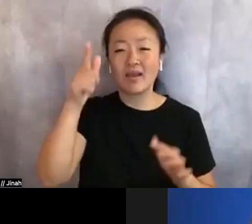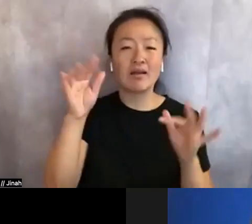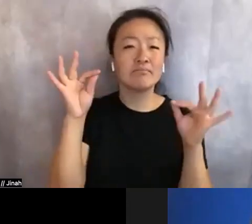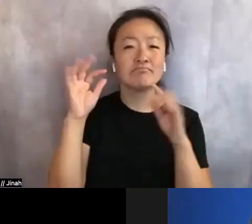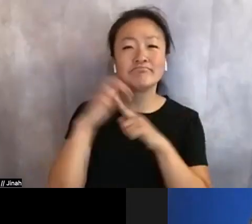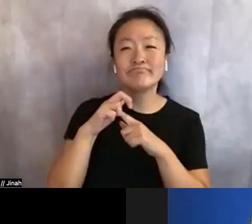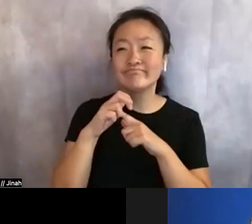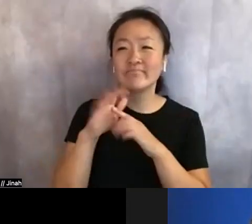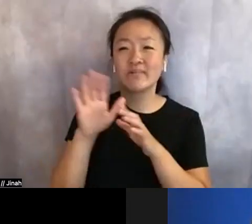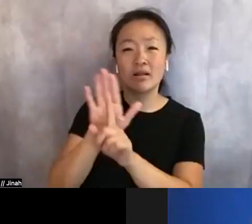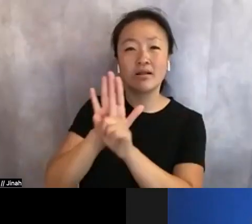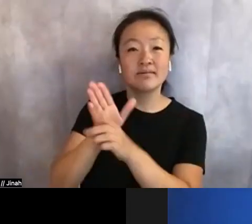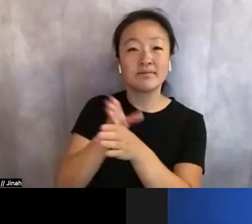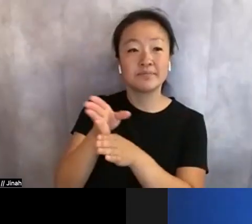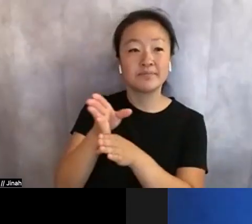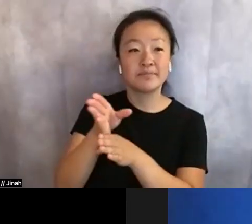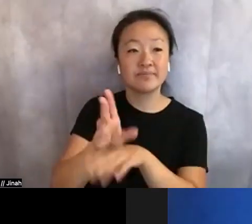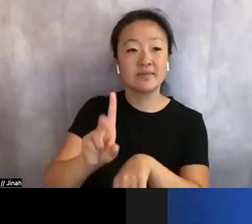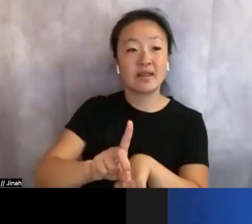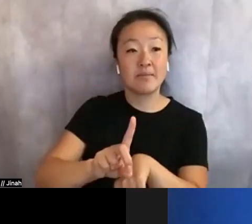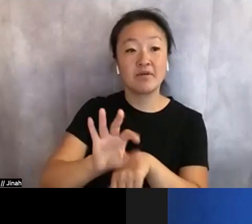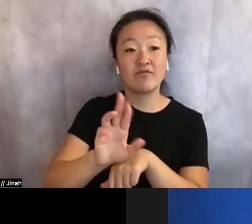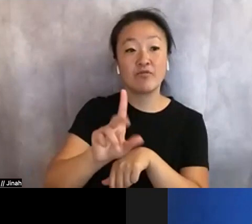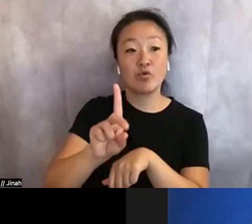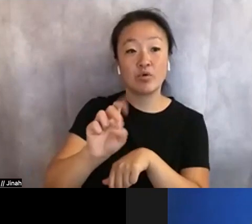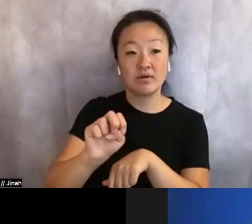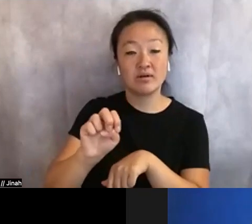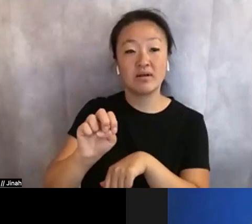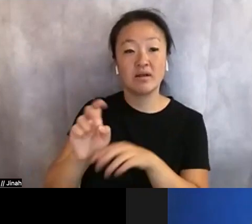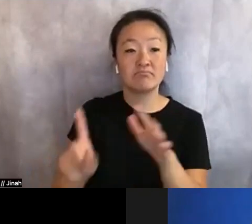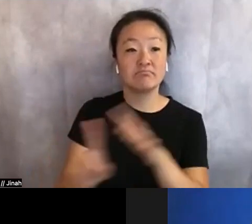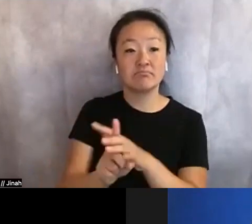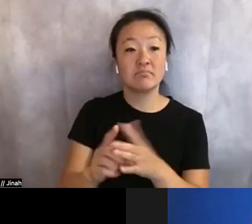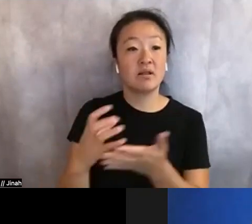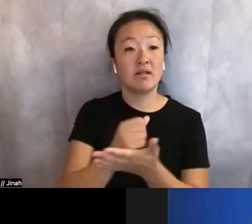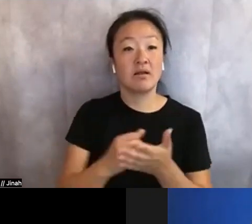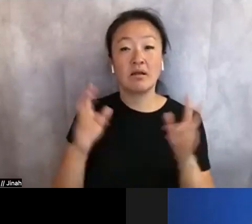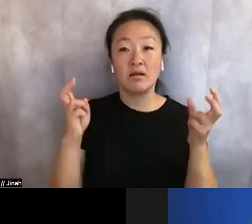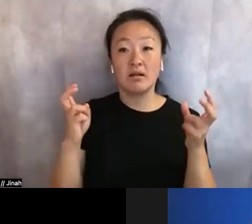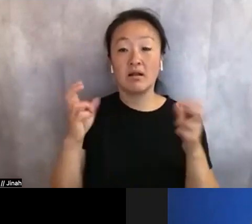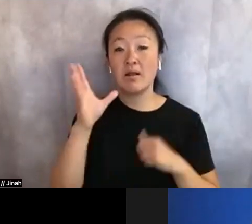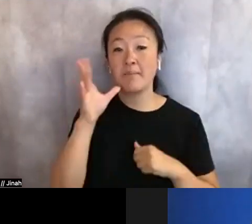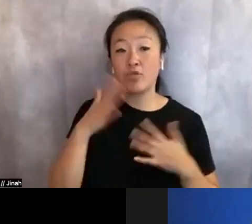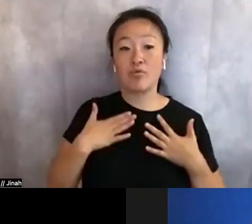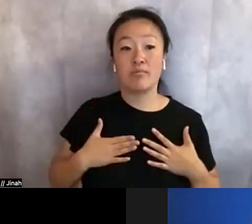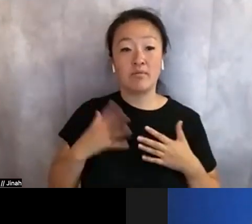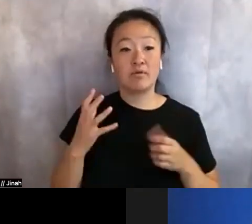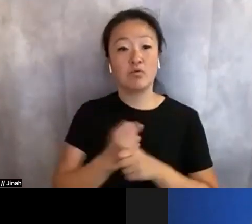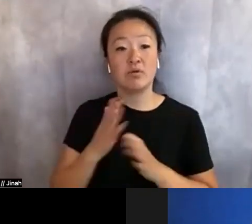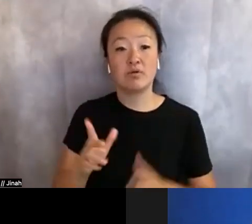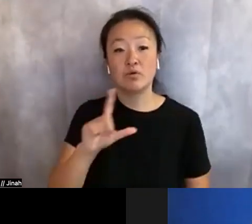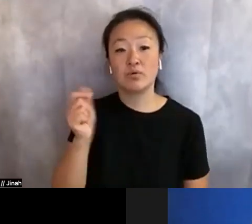So Diamond Forde's debut collection, Mother Body, is the winner of the 2019 Saturnalia Poetry Prize.